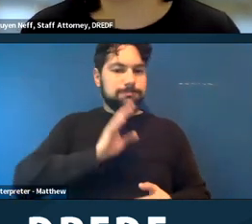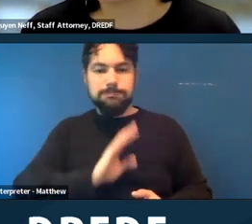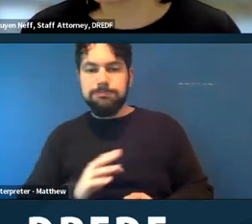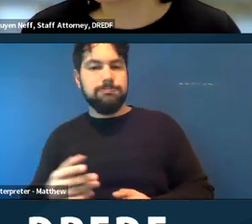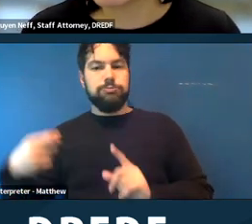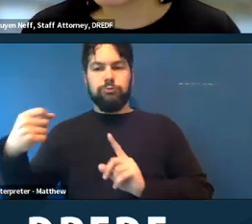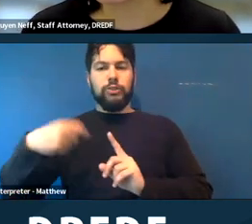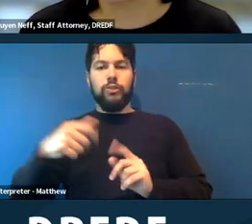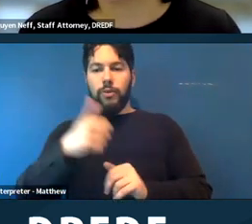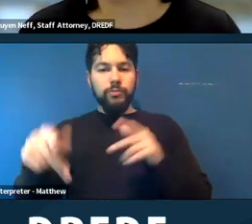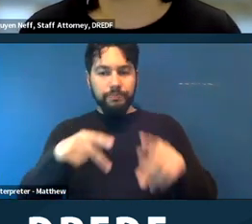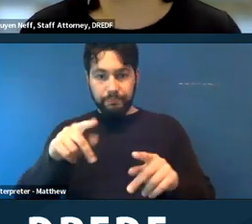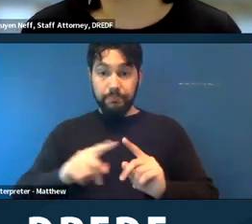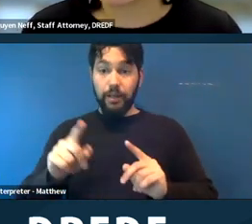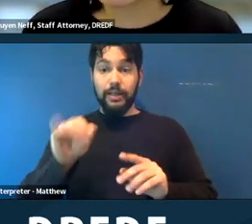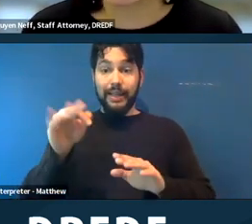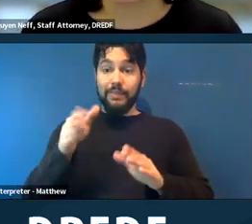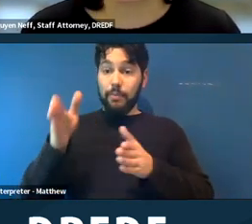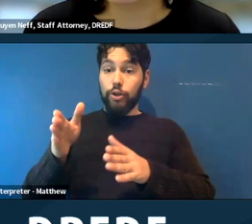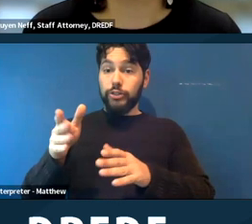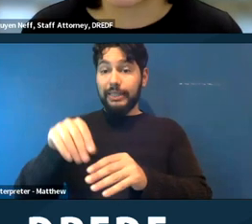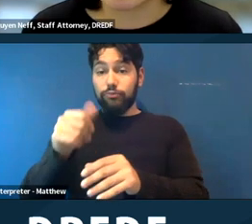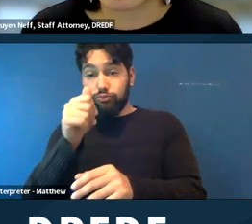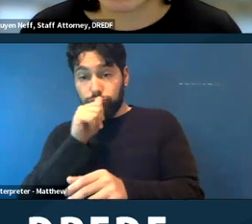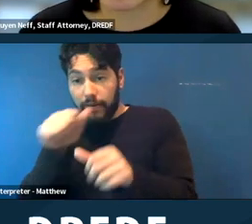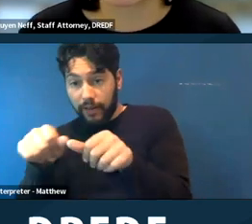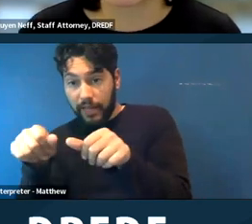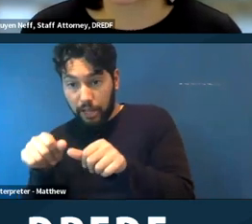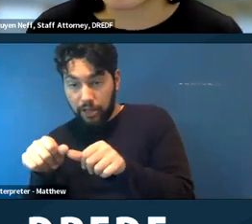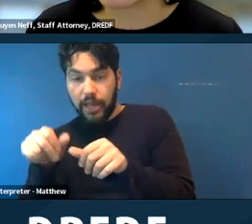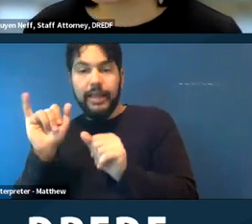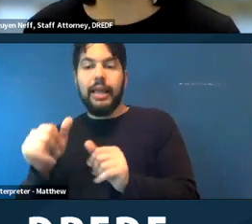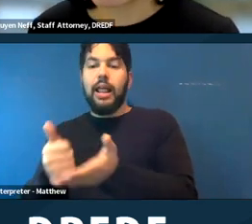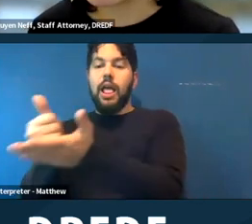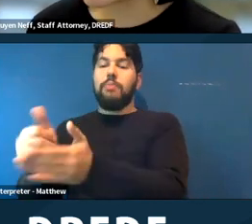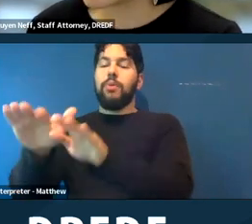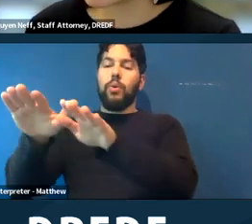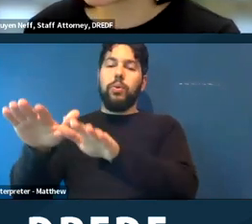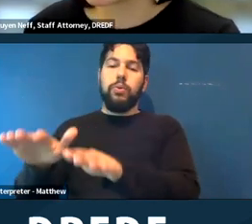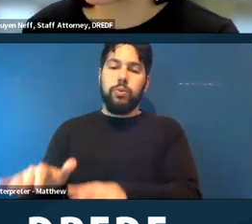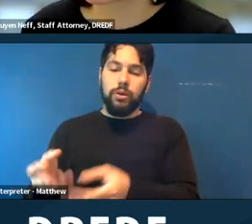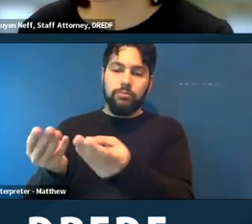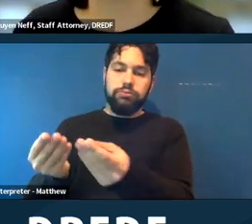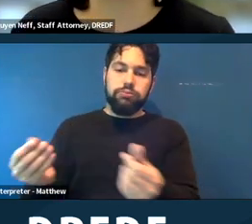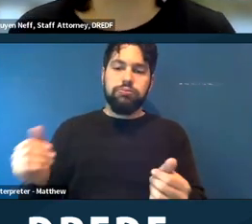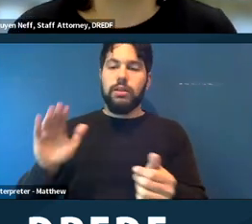a private space might alleviate some issues that could cause a situation to escalate.